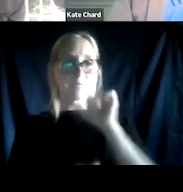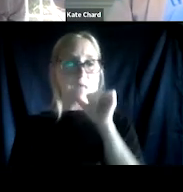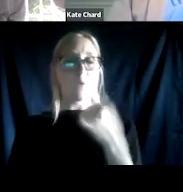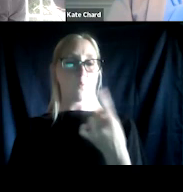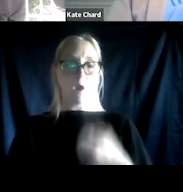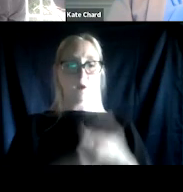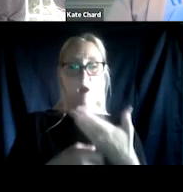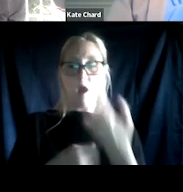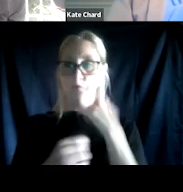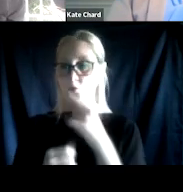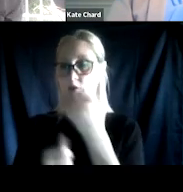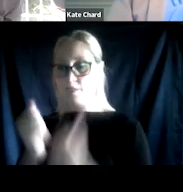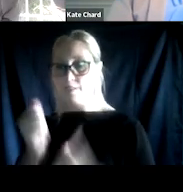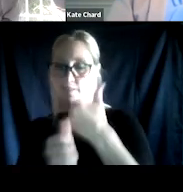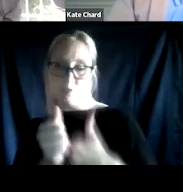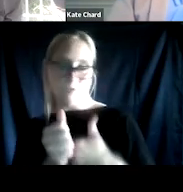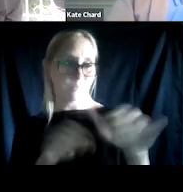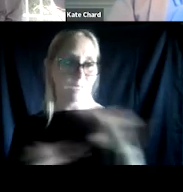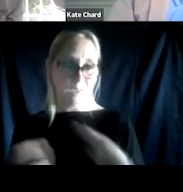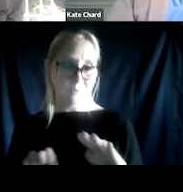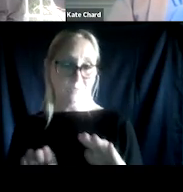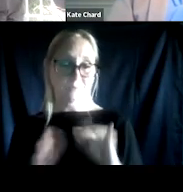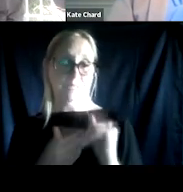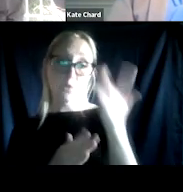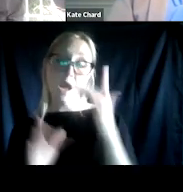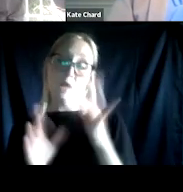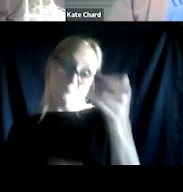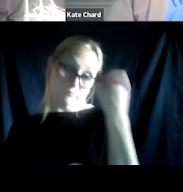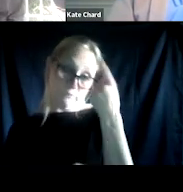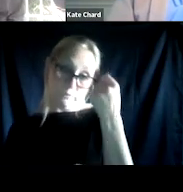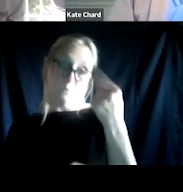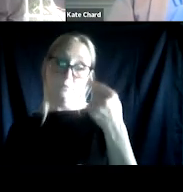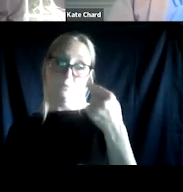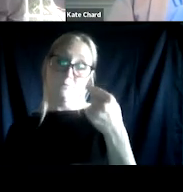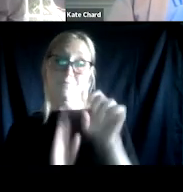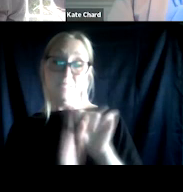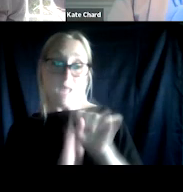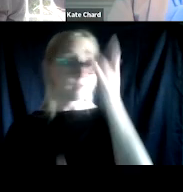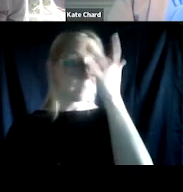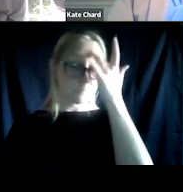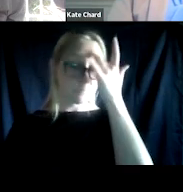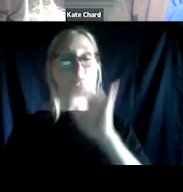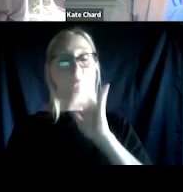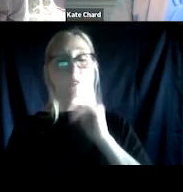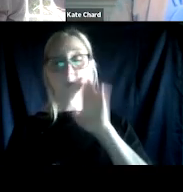which is why understanding and recognizing trauma signs and symptoms can help us respond with more compassion. And for those of us